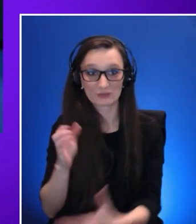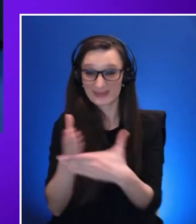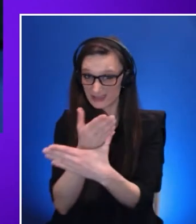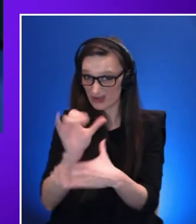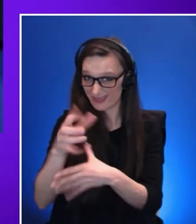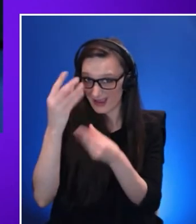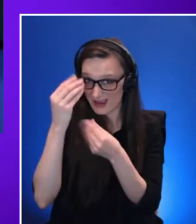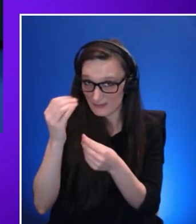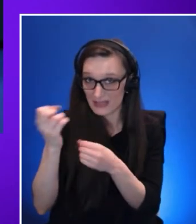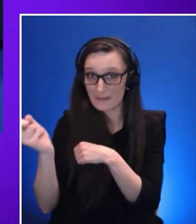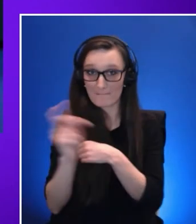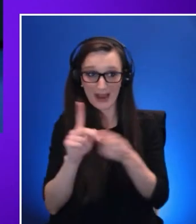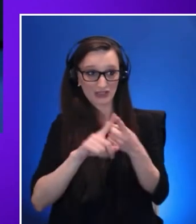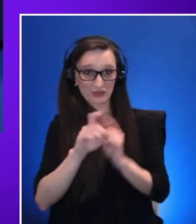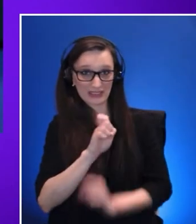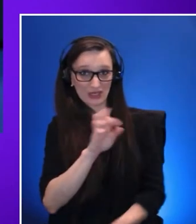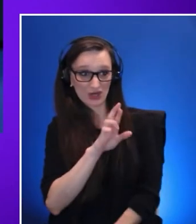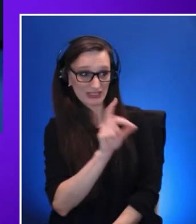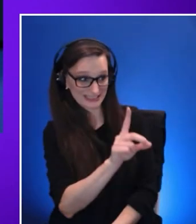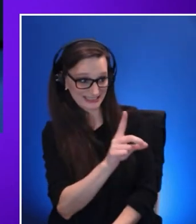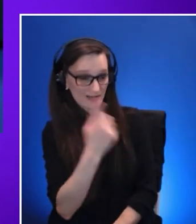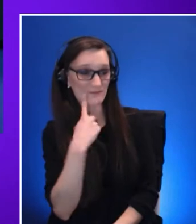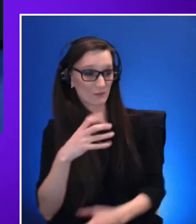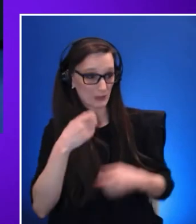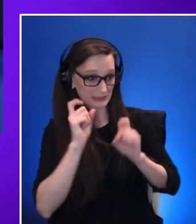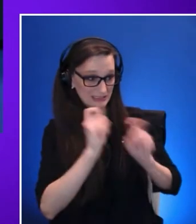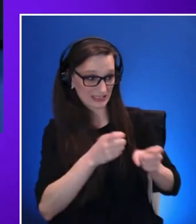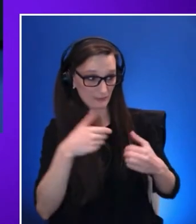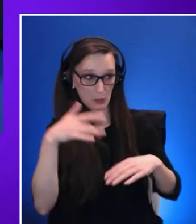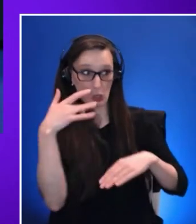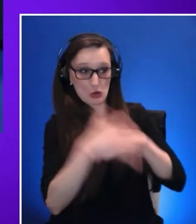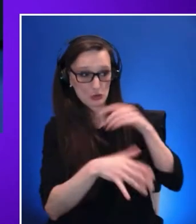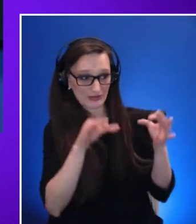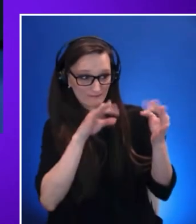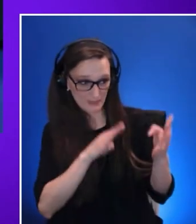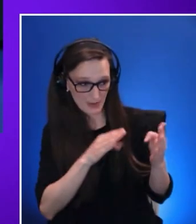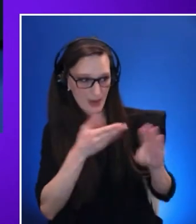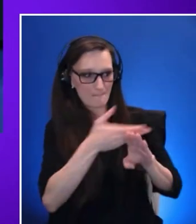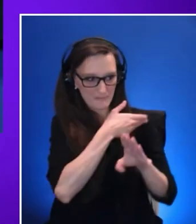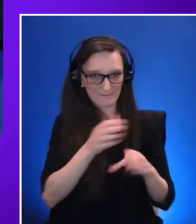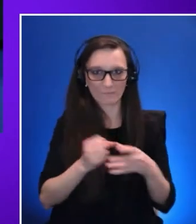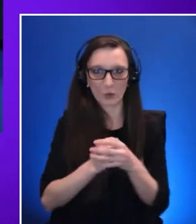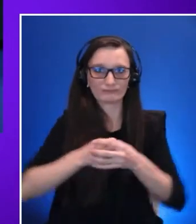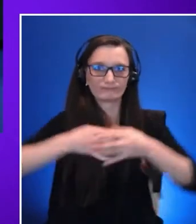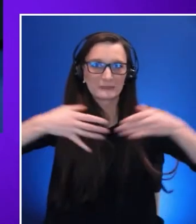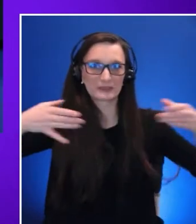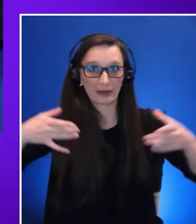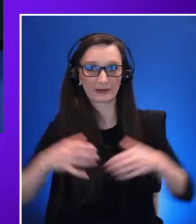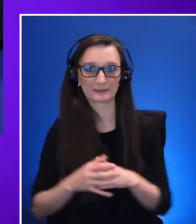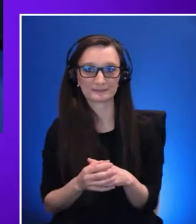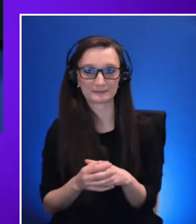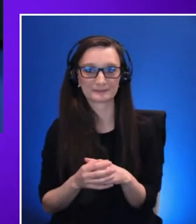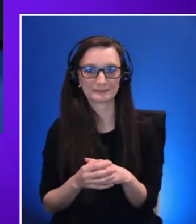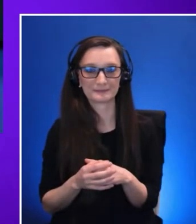on the proposed solutions before expanding and this is how it becomes iterative we expand on